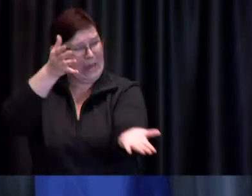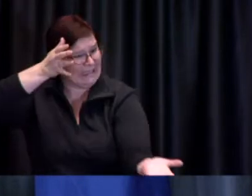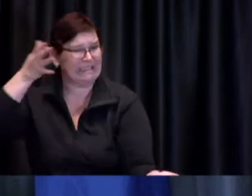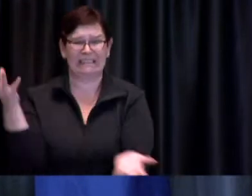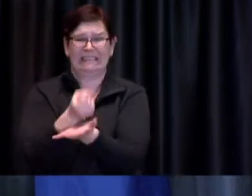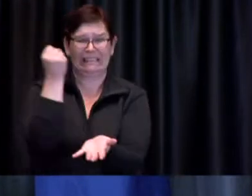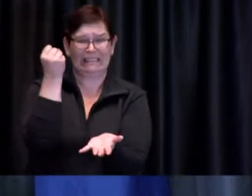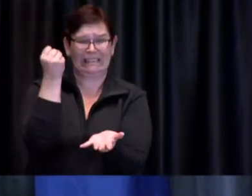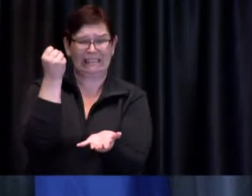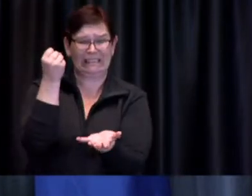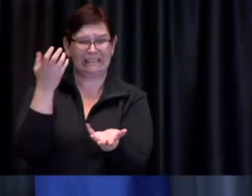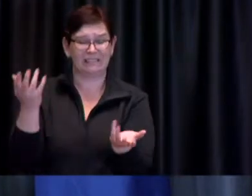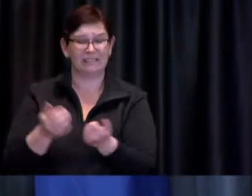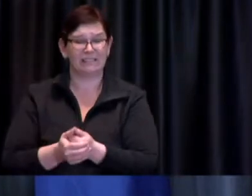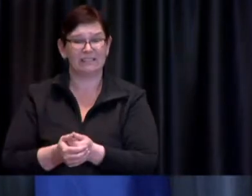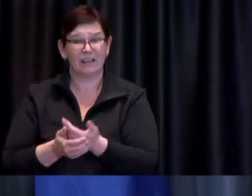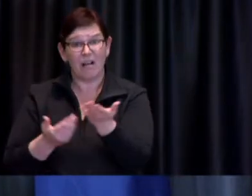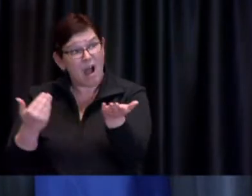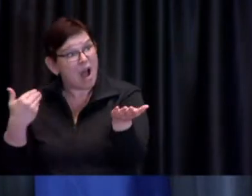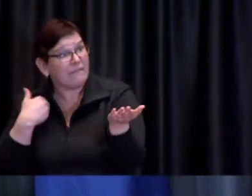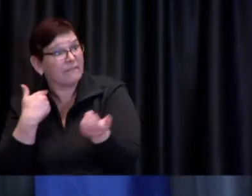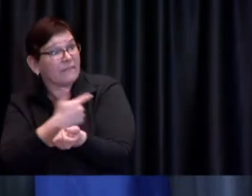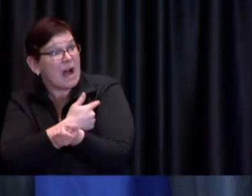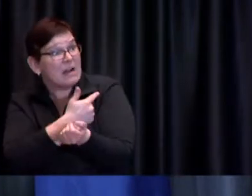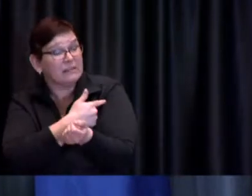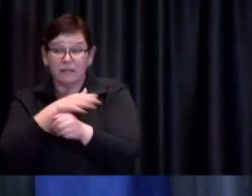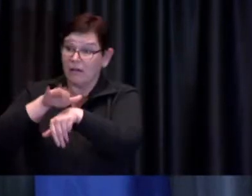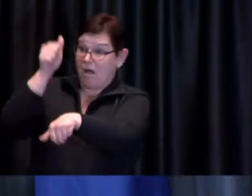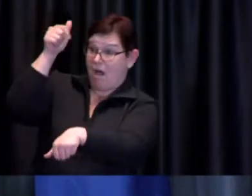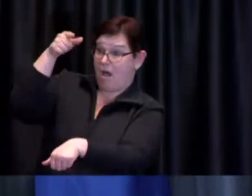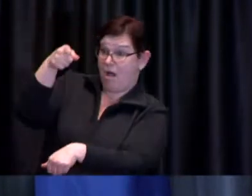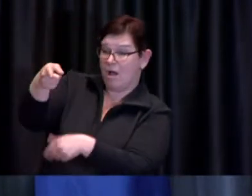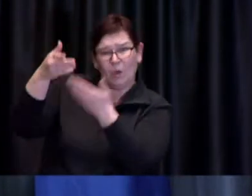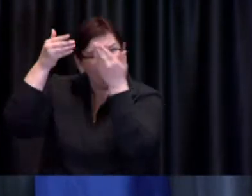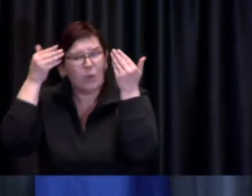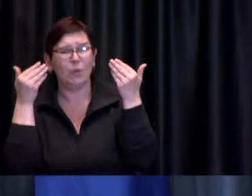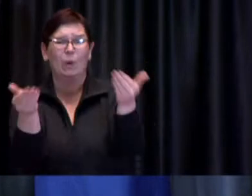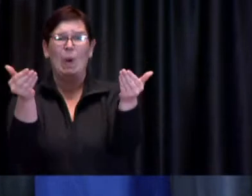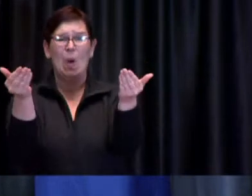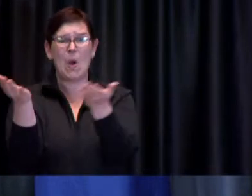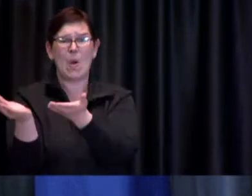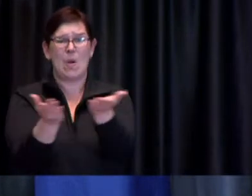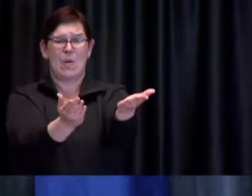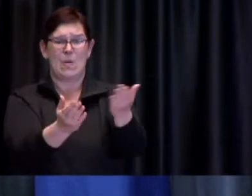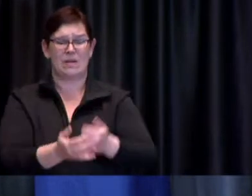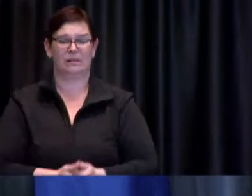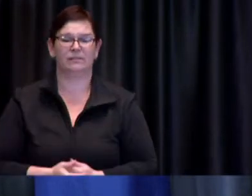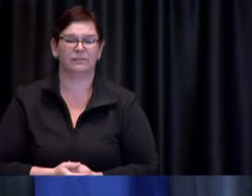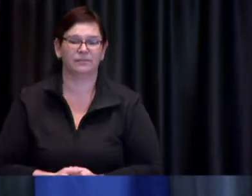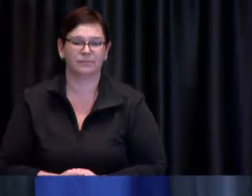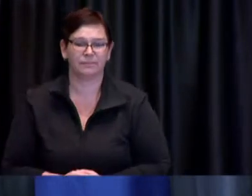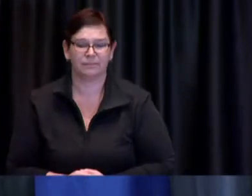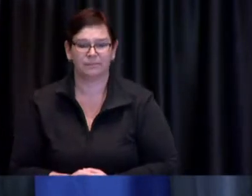would encourage residents of Toronto to get that vaccine so that we can you know ensure that we're